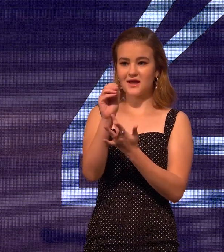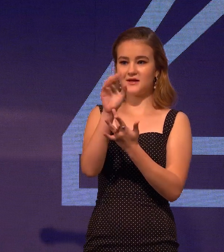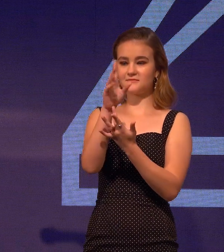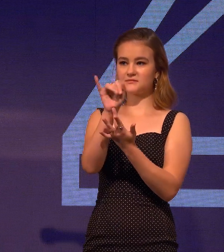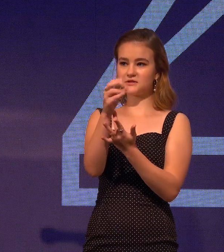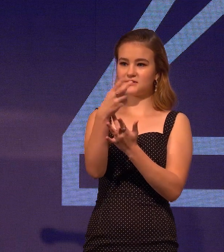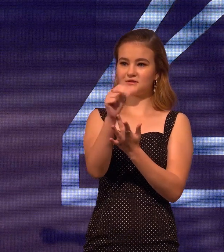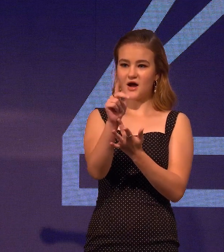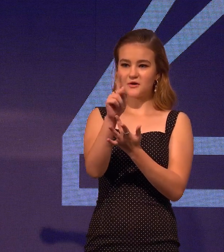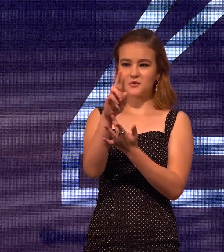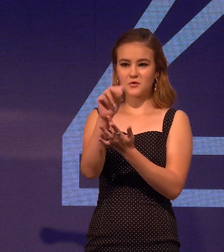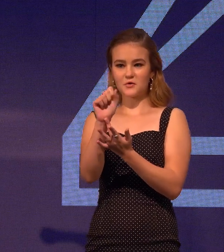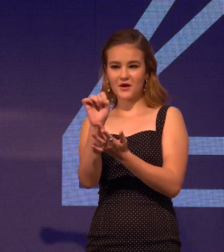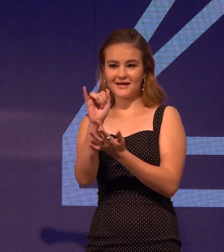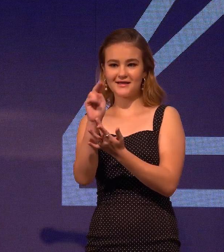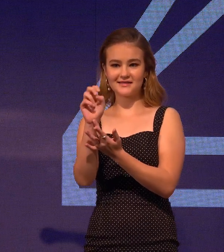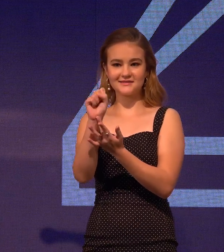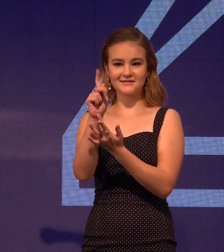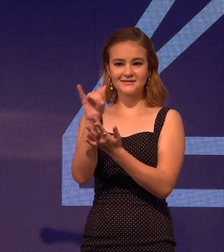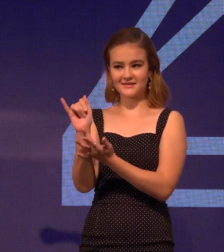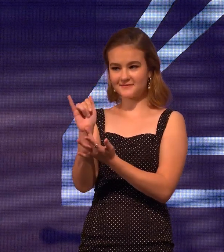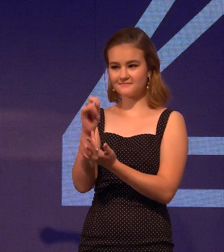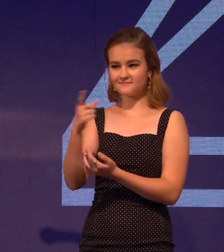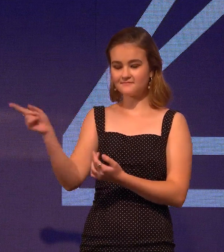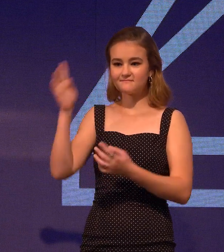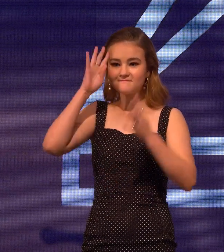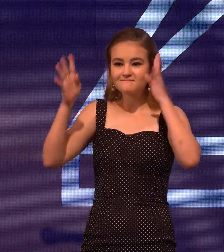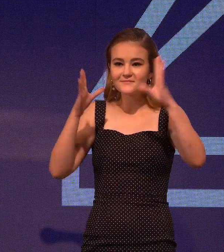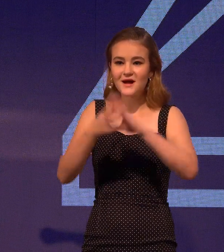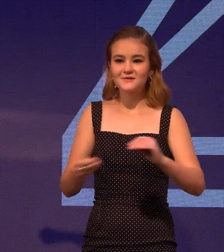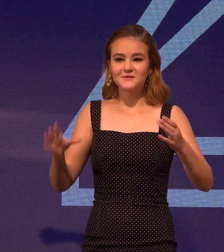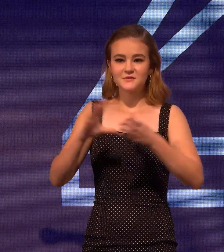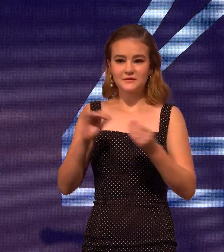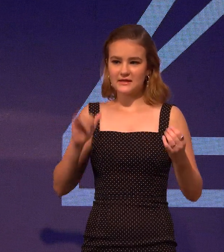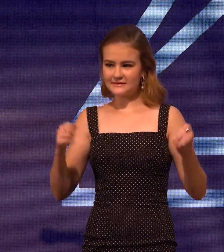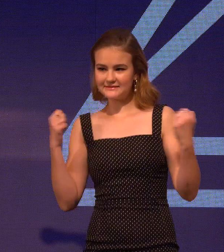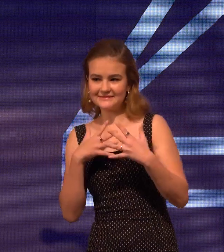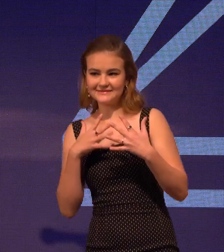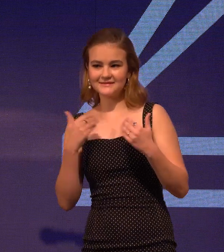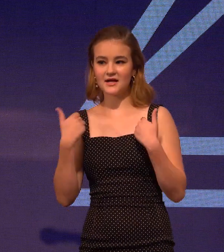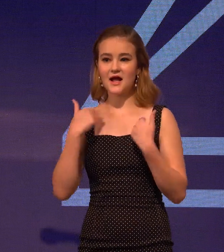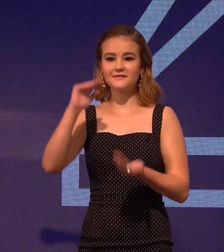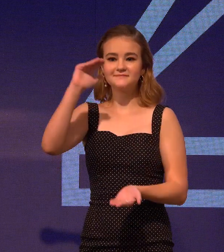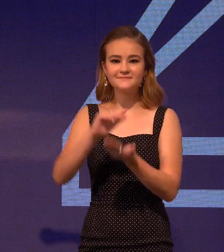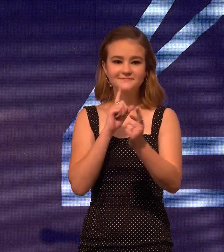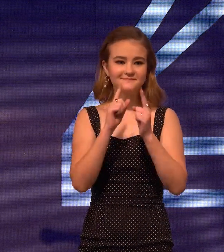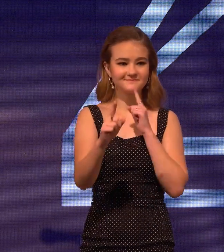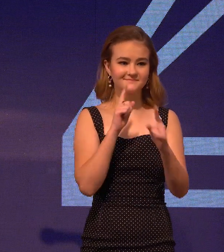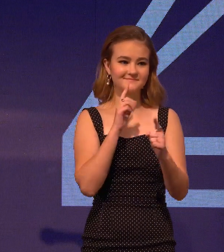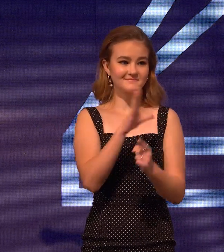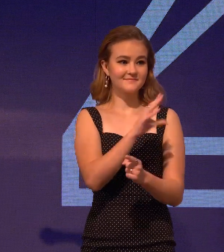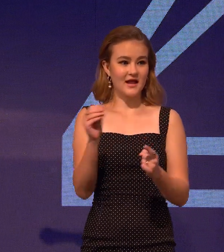Scott Beck, and John Krasinski. The three of them fashioned a scary tale where few